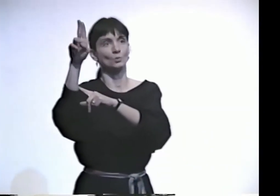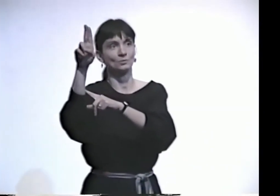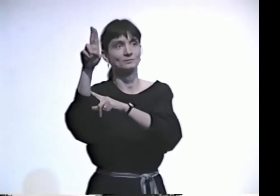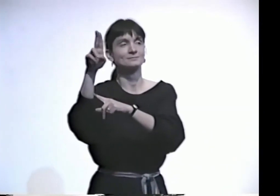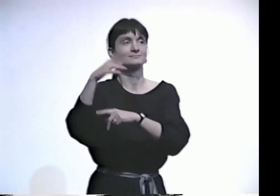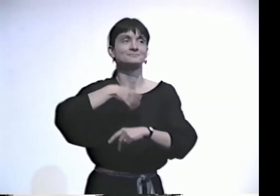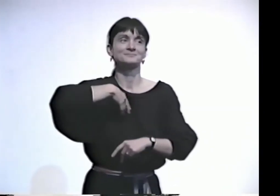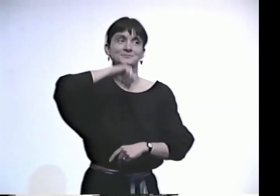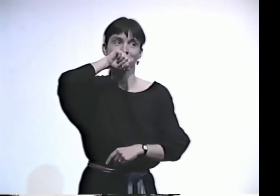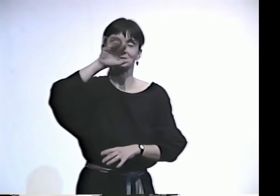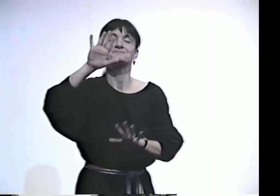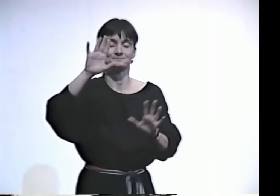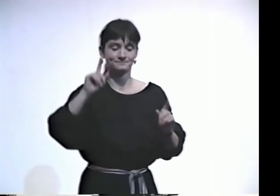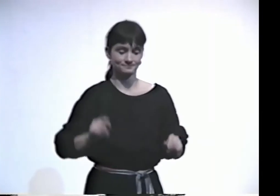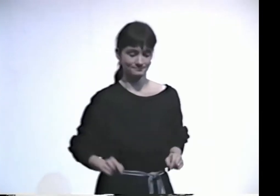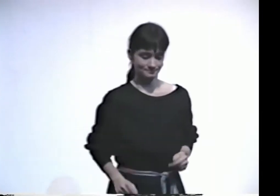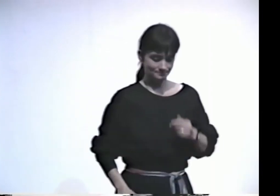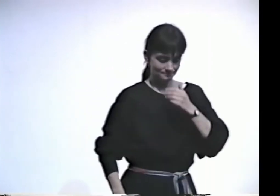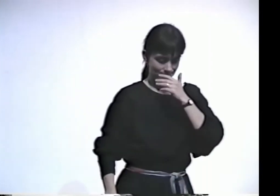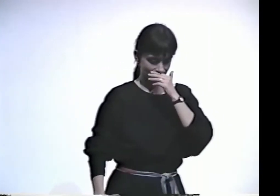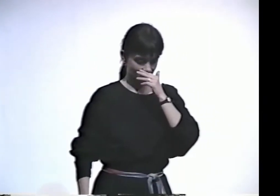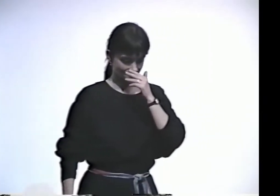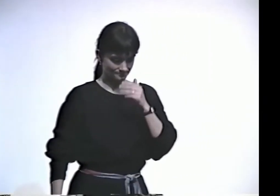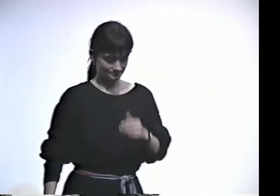FOR EXAMPLE, I HAVE ONE SHORT HAIKU I'LL DO FOR YOU.